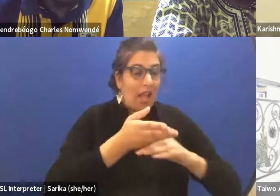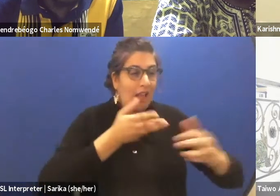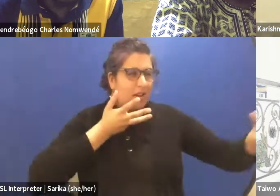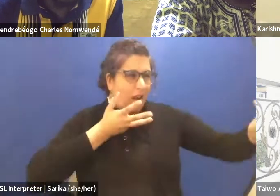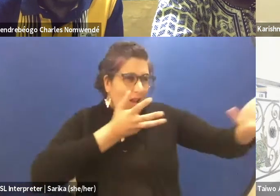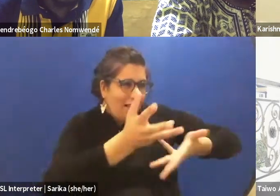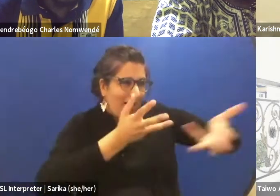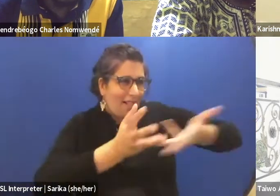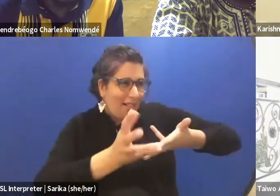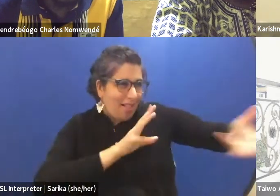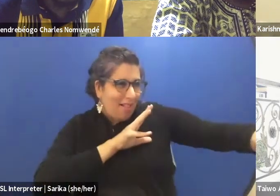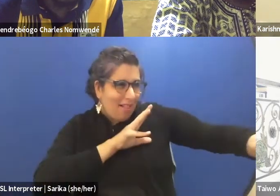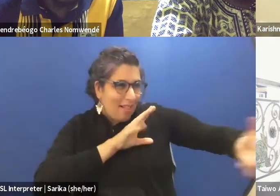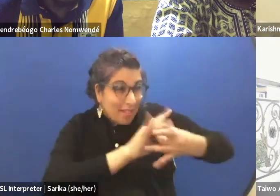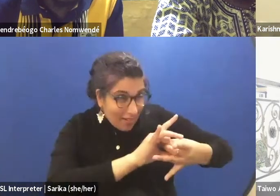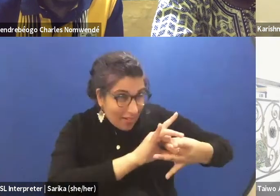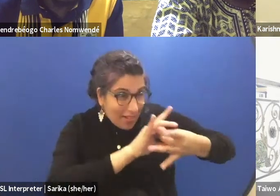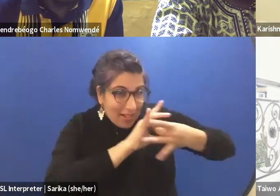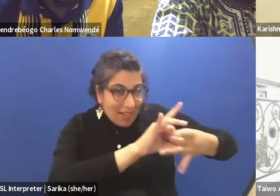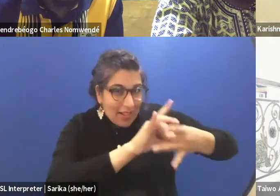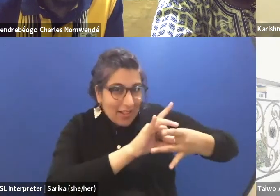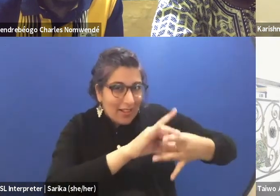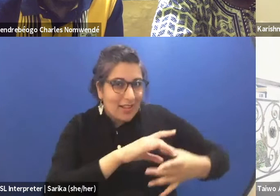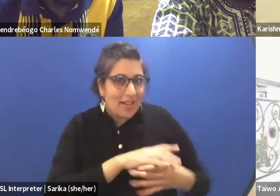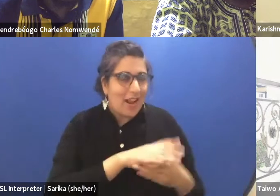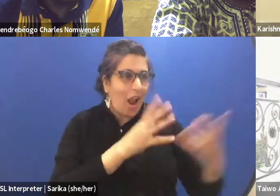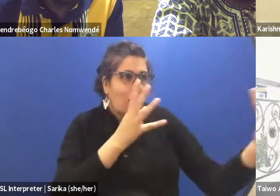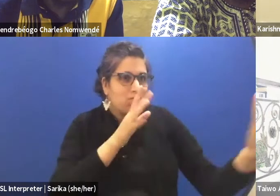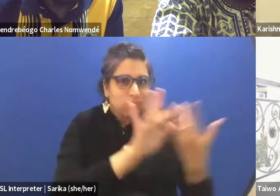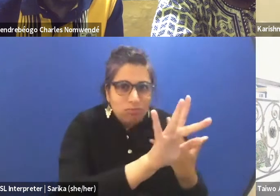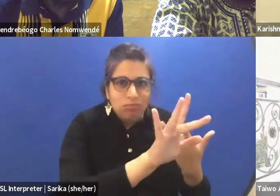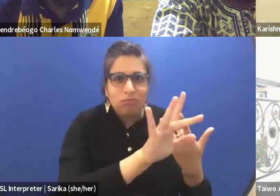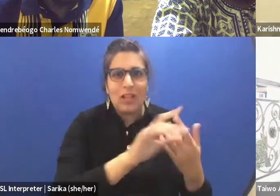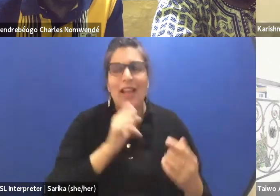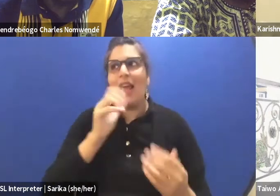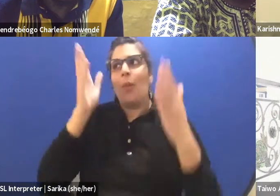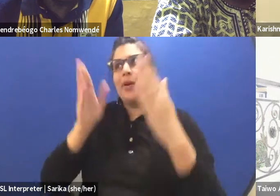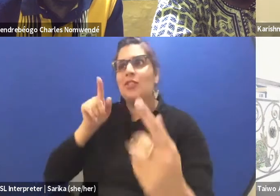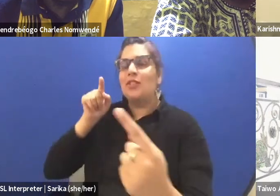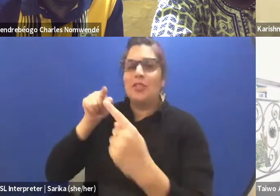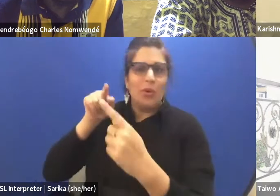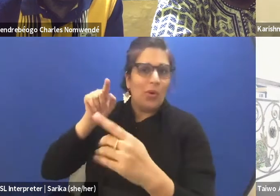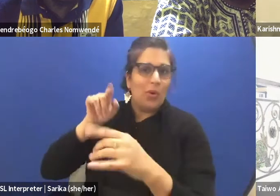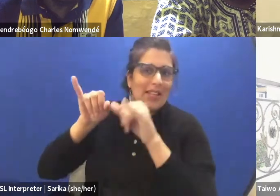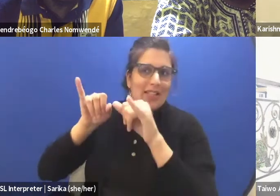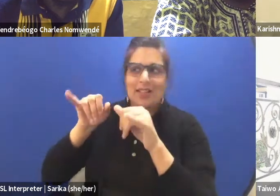it's person to person and not person to institution, person to money, person to material.